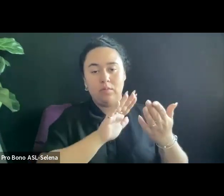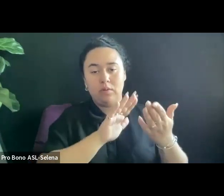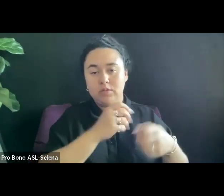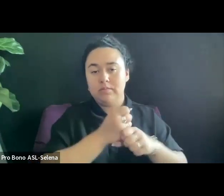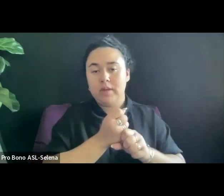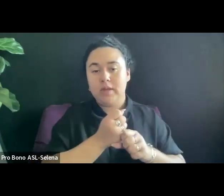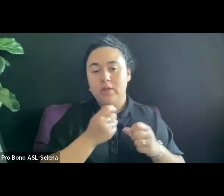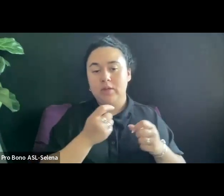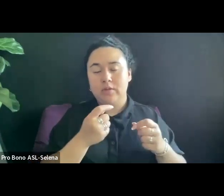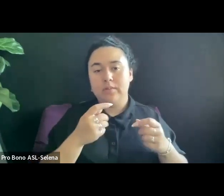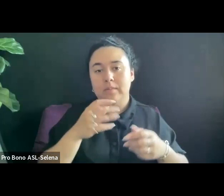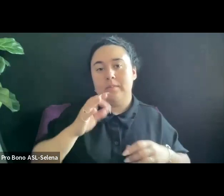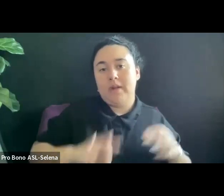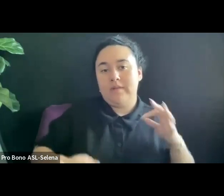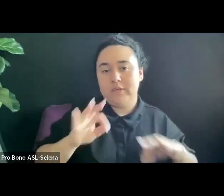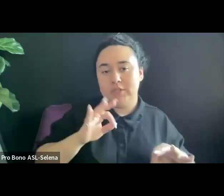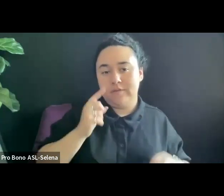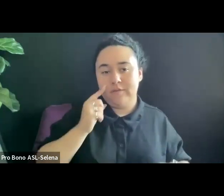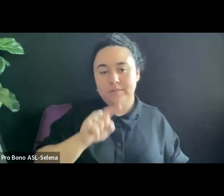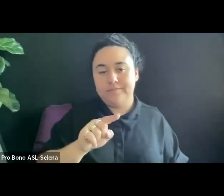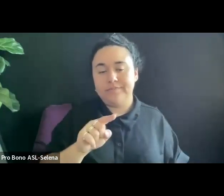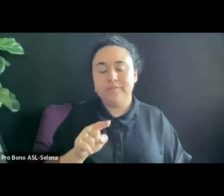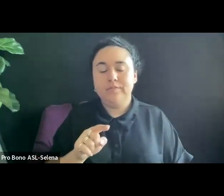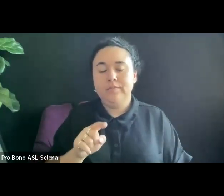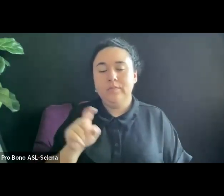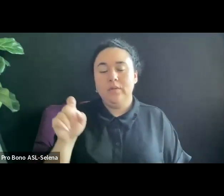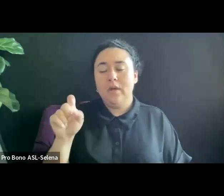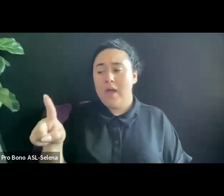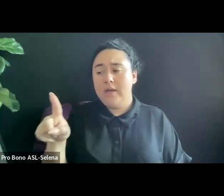ASK THE DISTRIBUTOR FOR THEIR TECHNICAL DELIVERABLES.